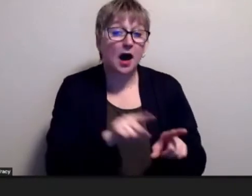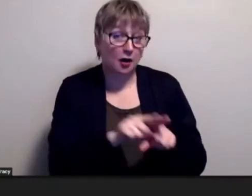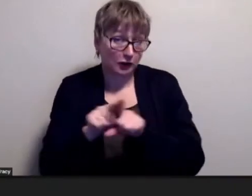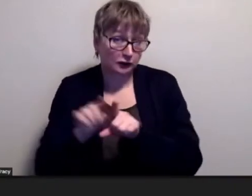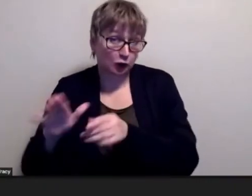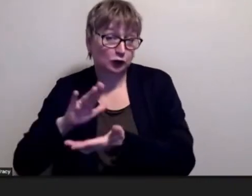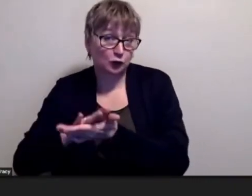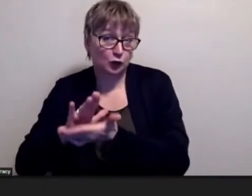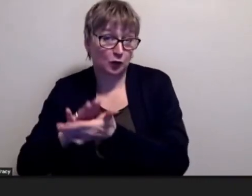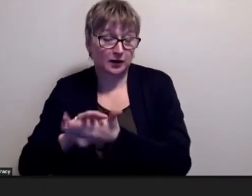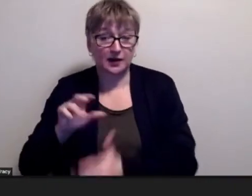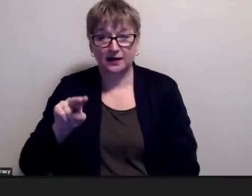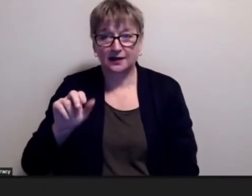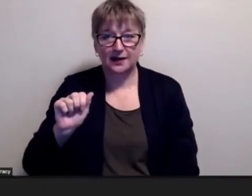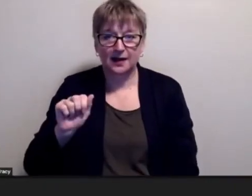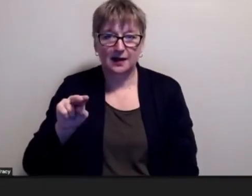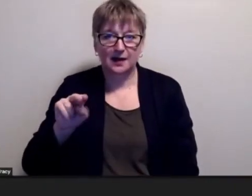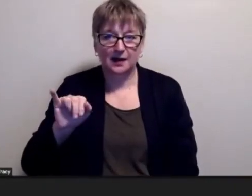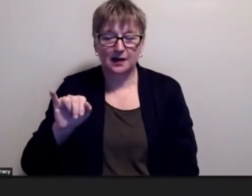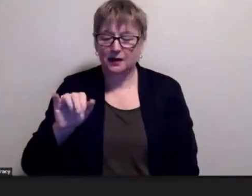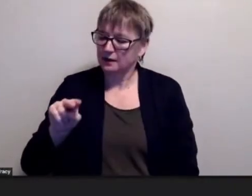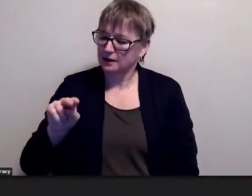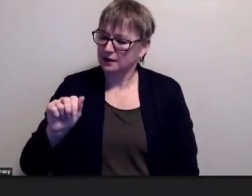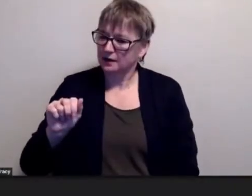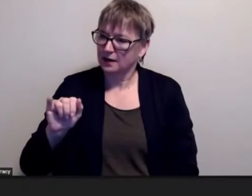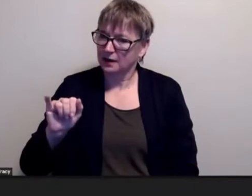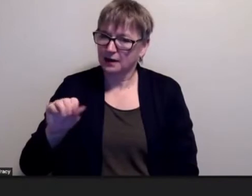um a general explanation and description of who you are